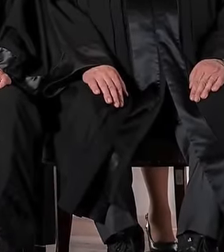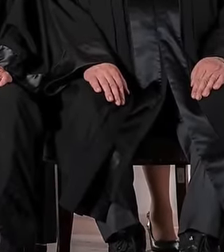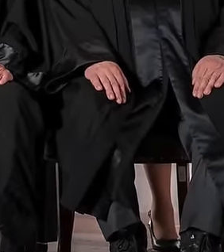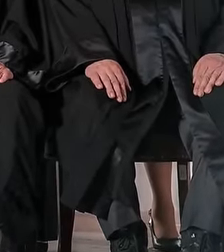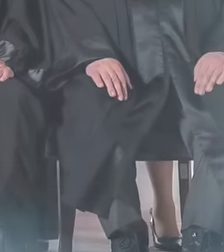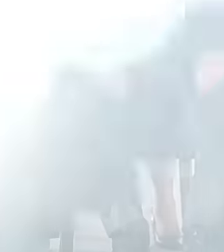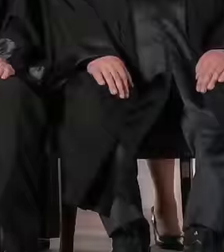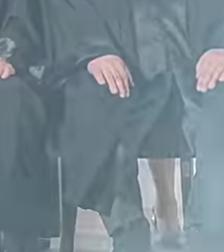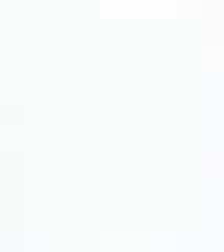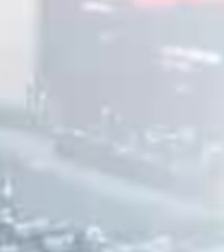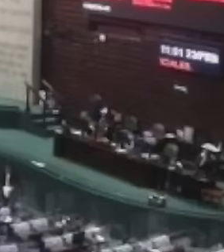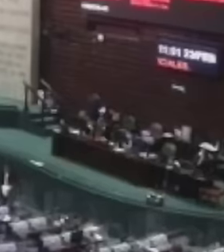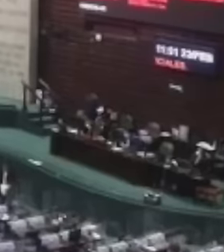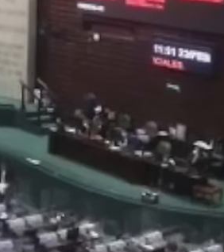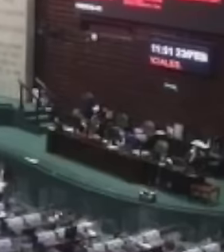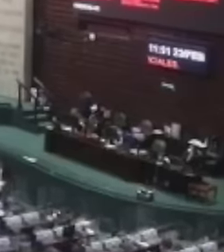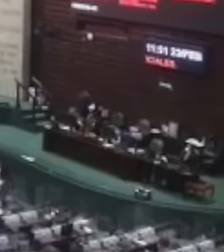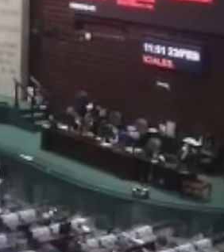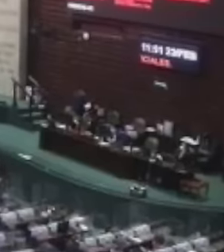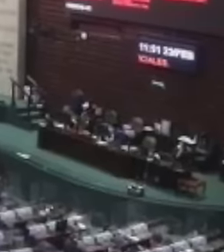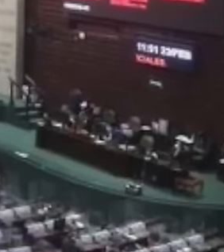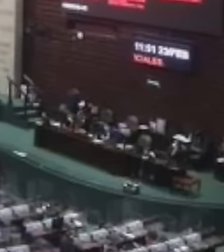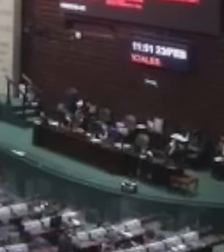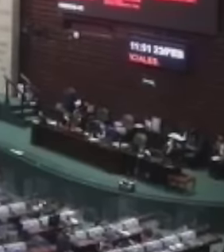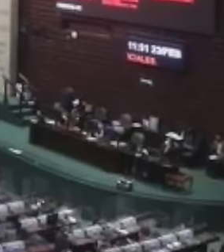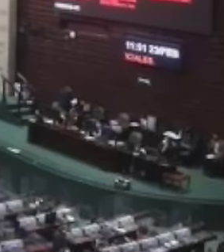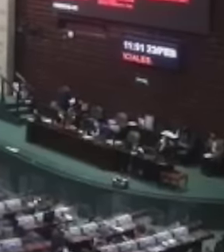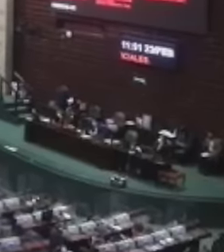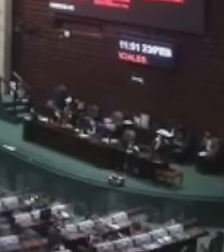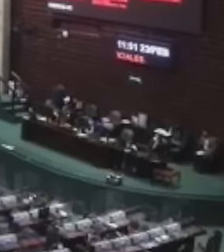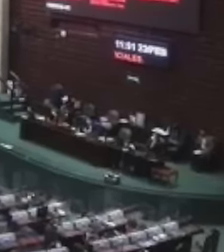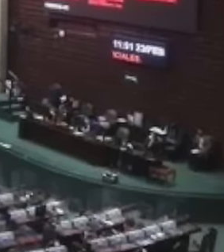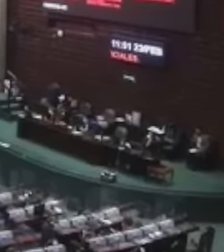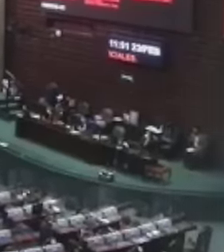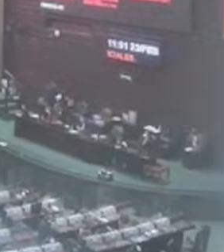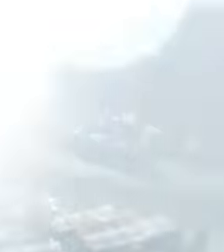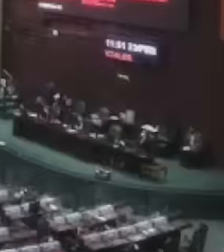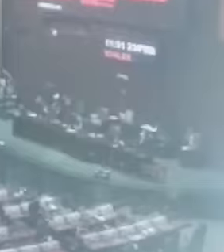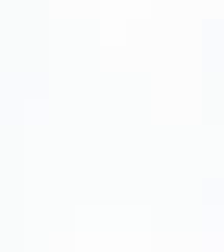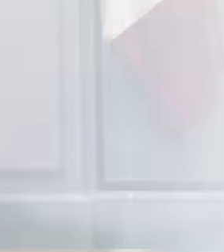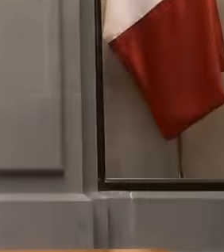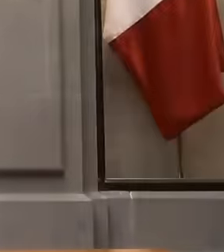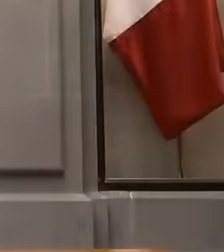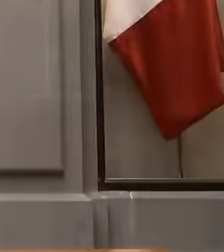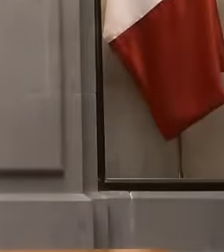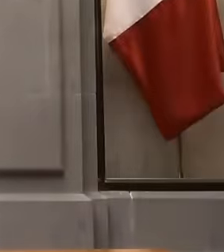the reform of the judicial power has been approved in the Mexican Congress and after be promulgated by